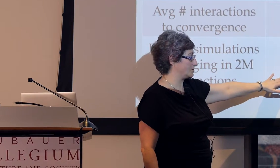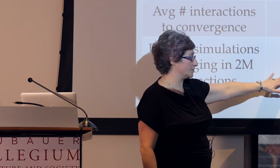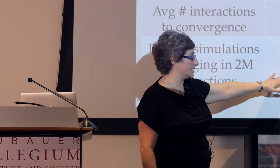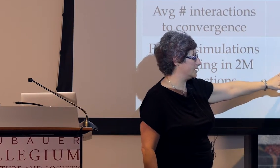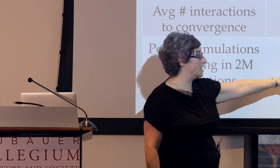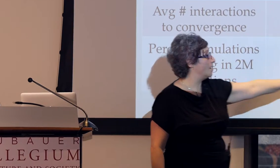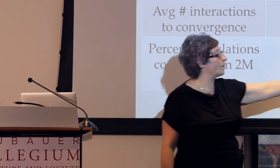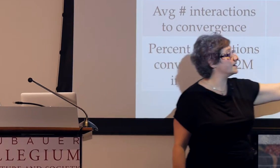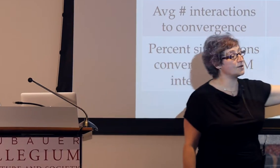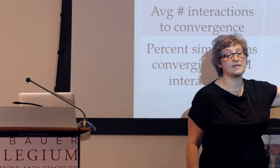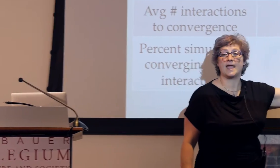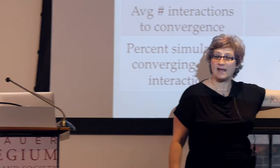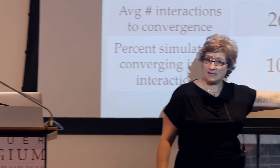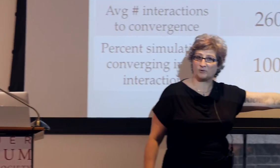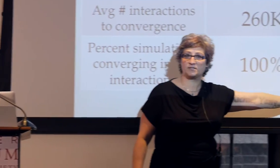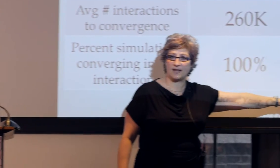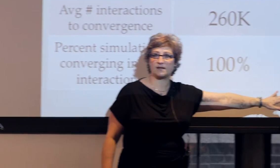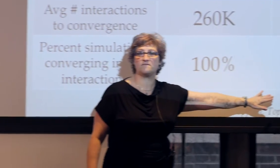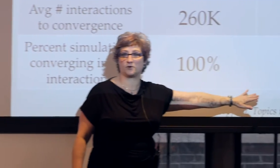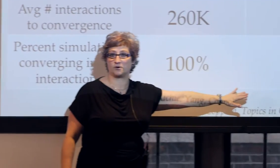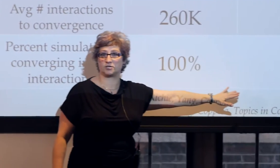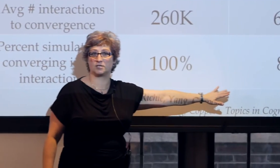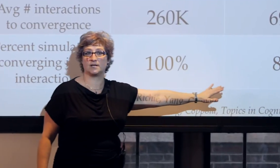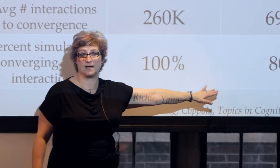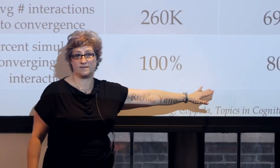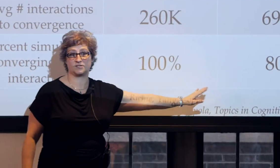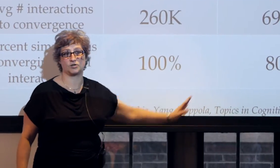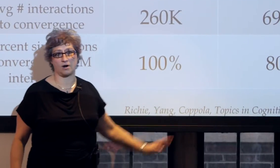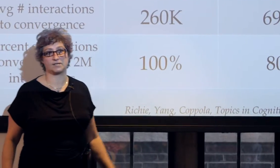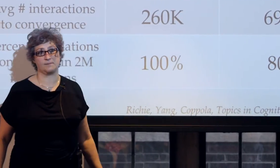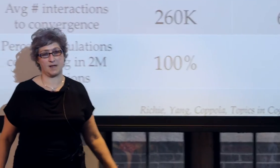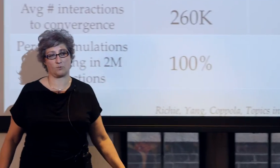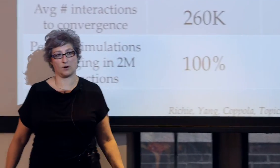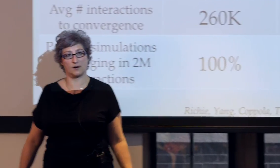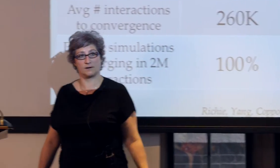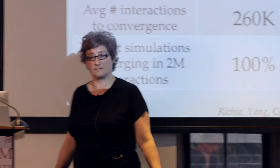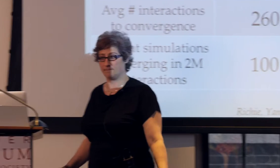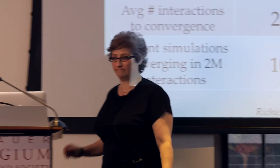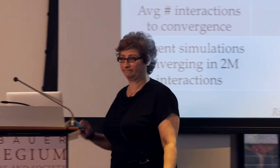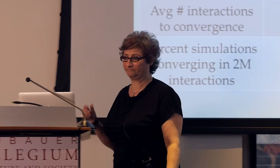converge, eventually, whereas only 80% converged in the star type network.